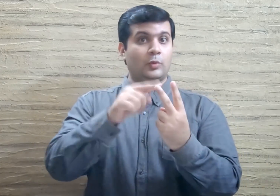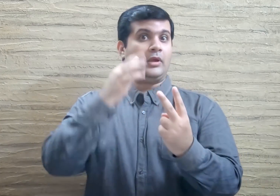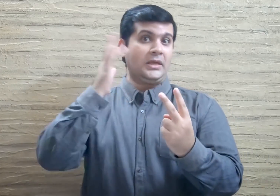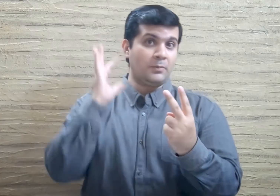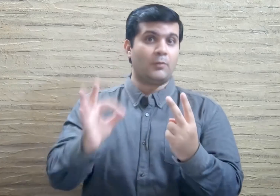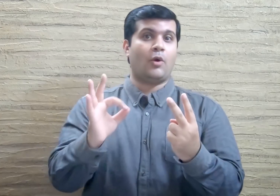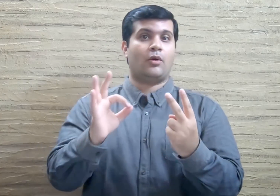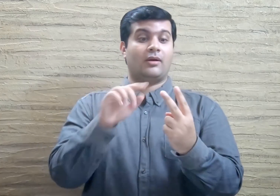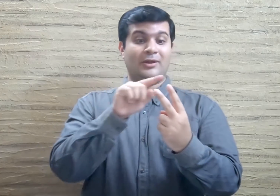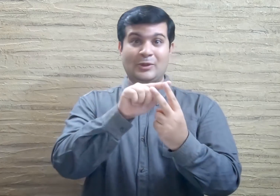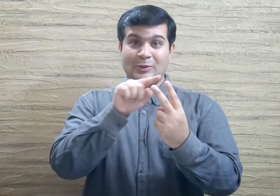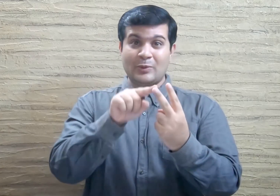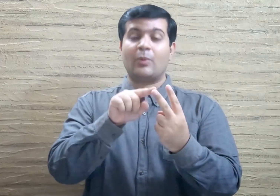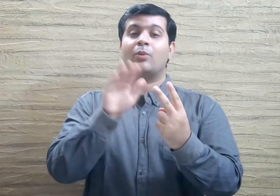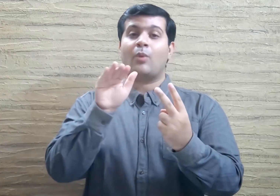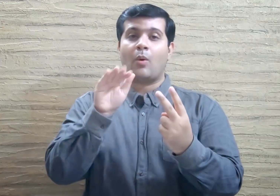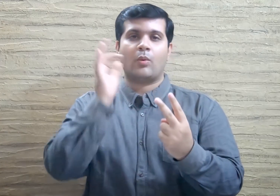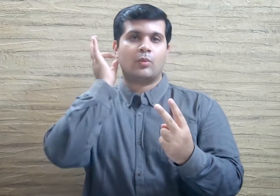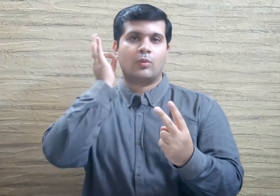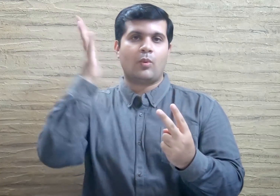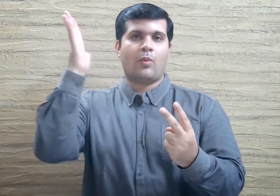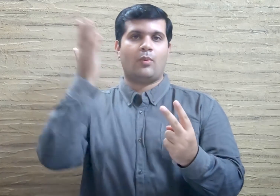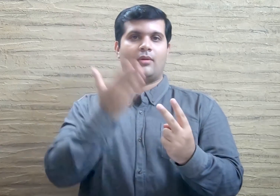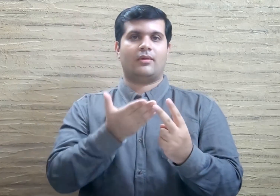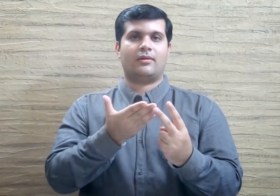These are very important and are the real gold.